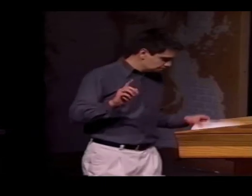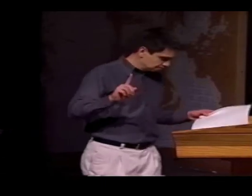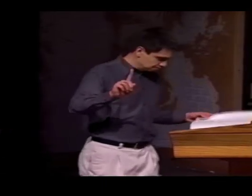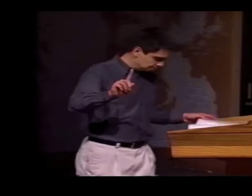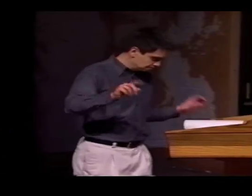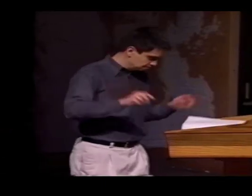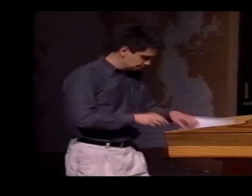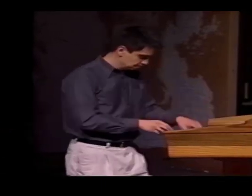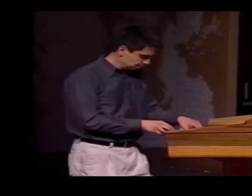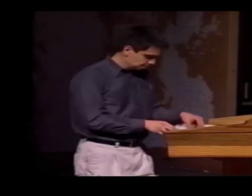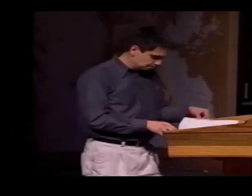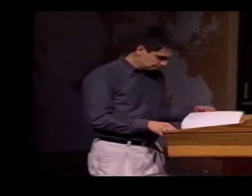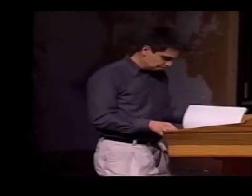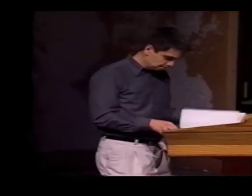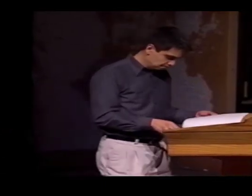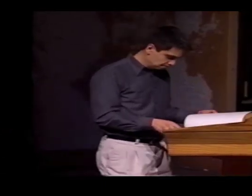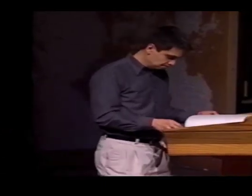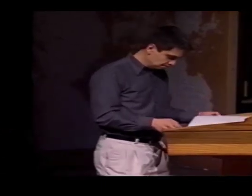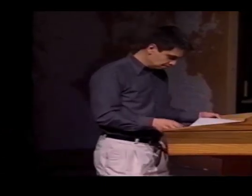HOLD ON ONE SECOND.